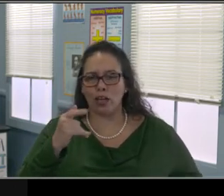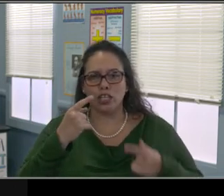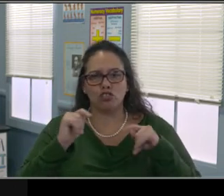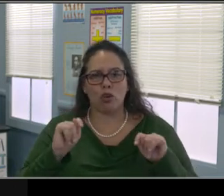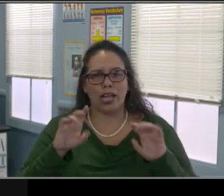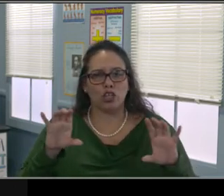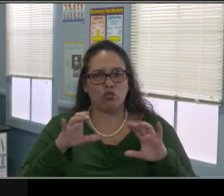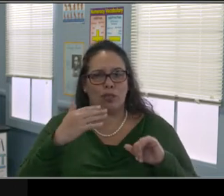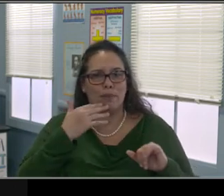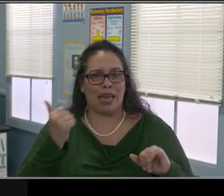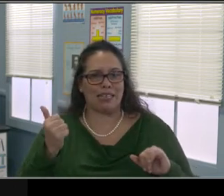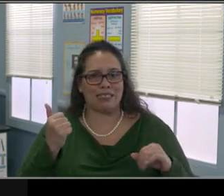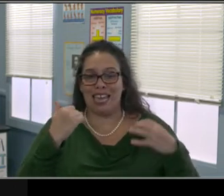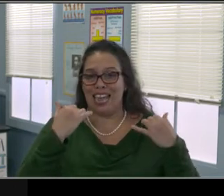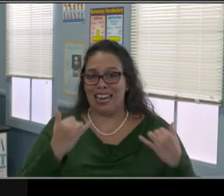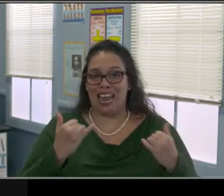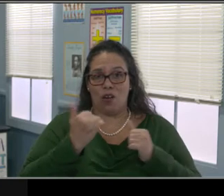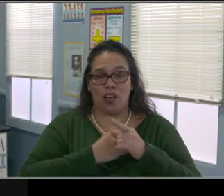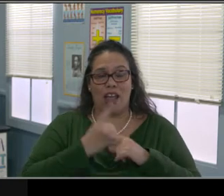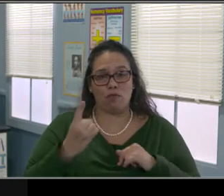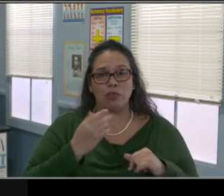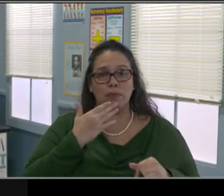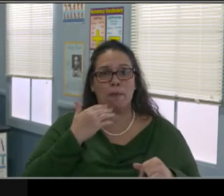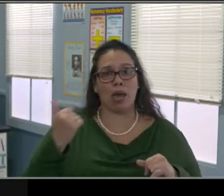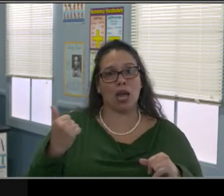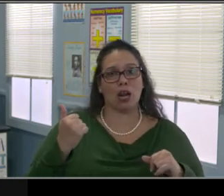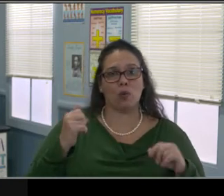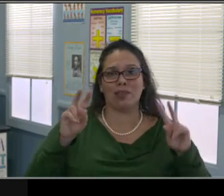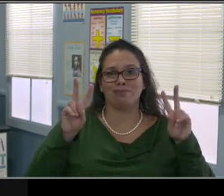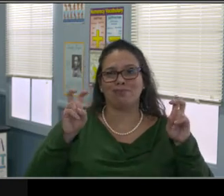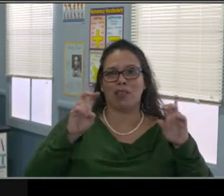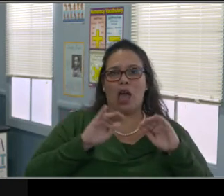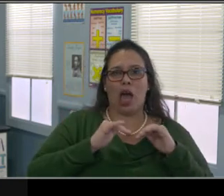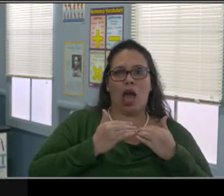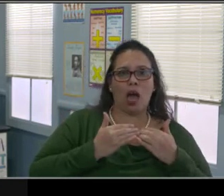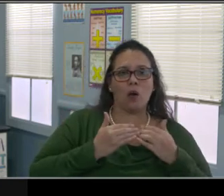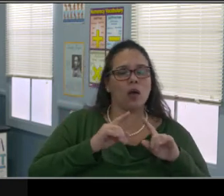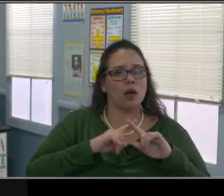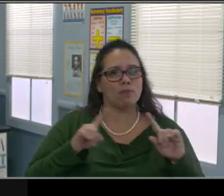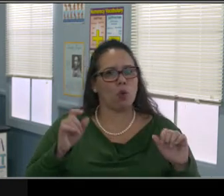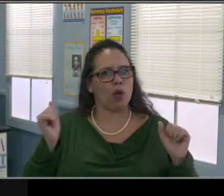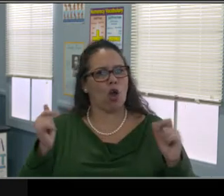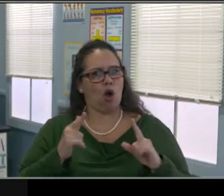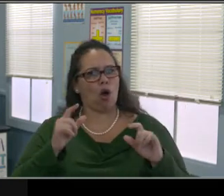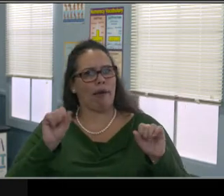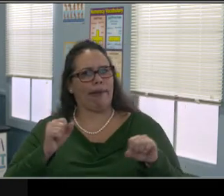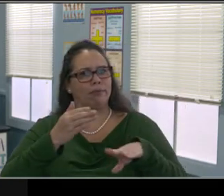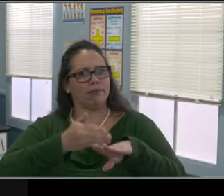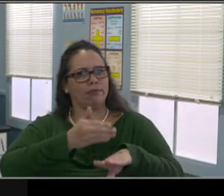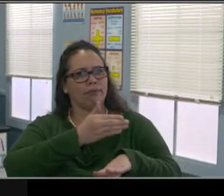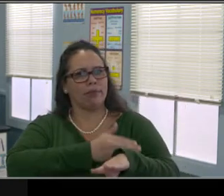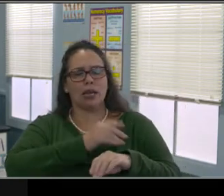but what I wanted to do is just illustrate that, parents can still request the meetings.